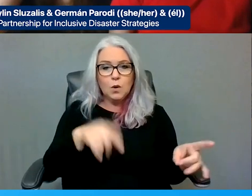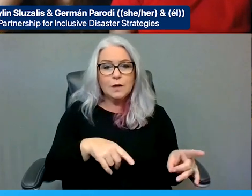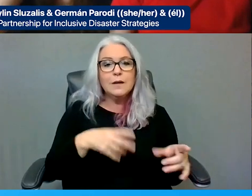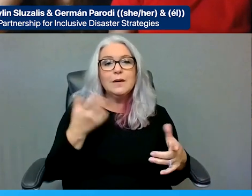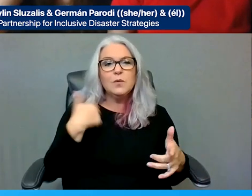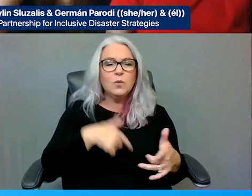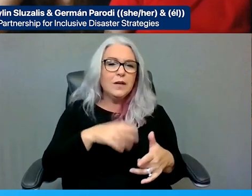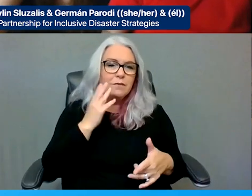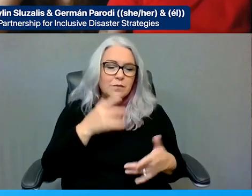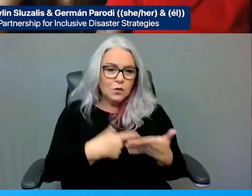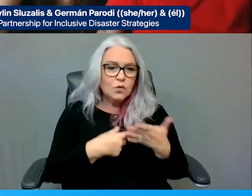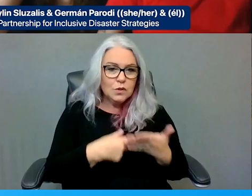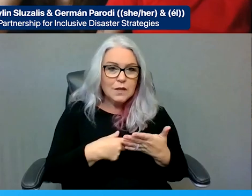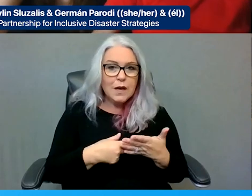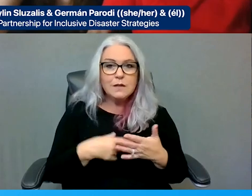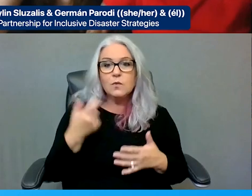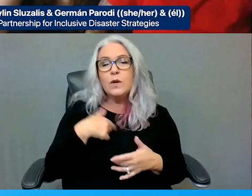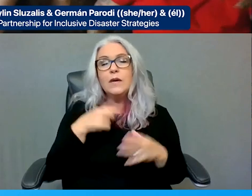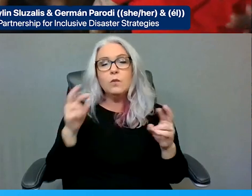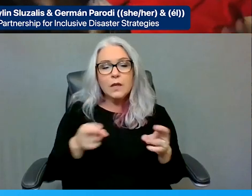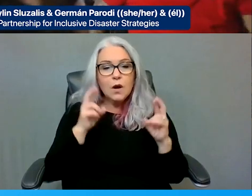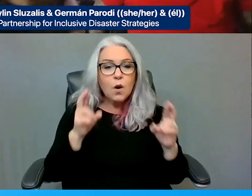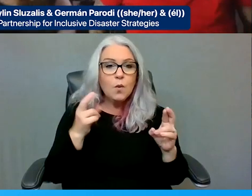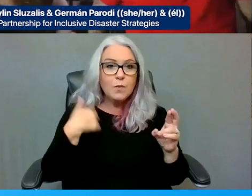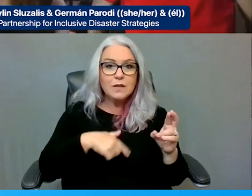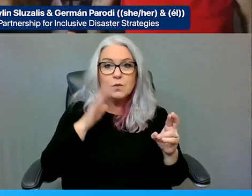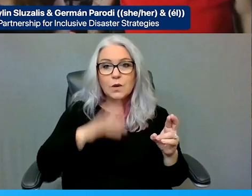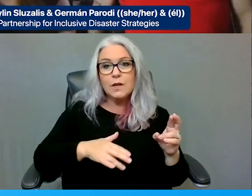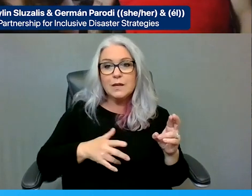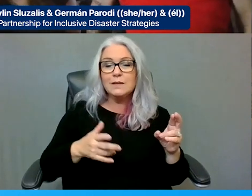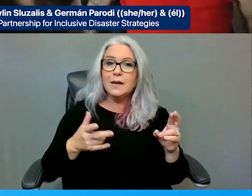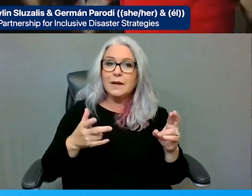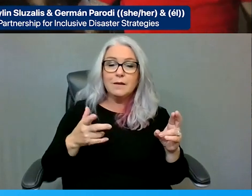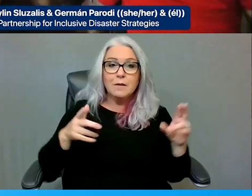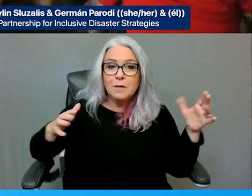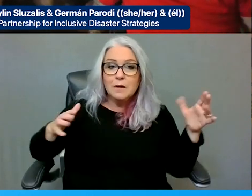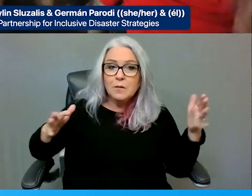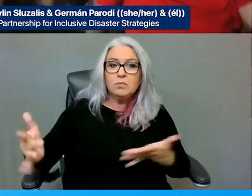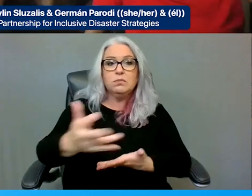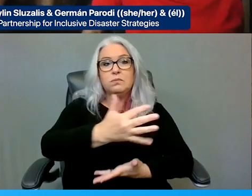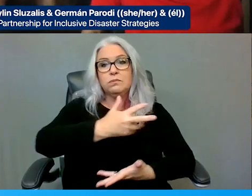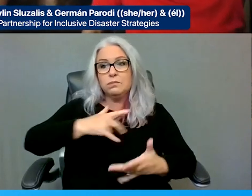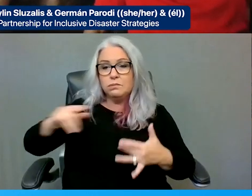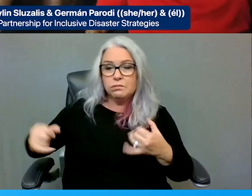this will act as what amounts to a call to arm at the federal, state and local level